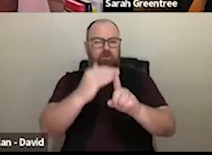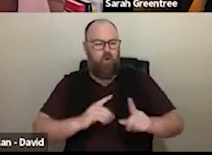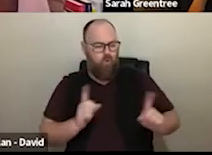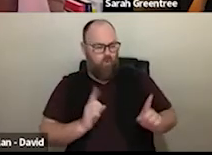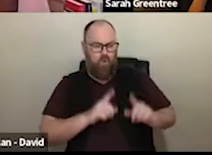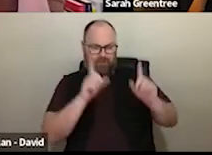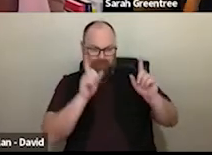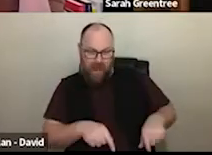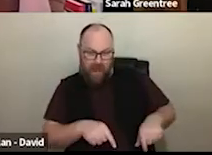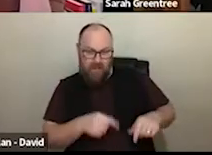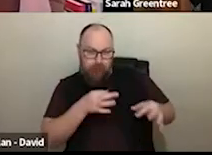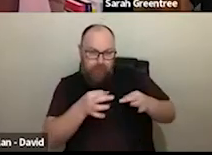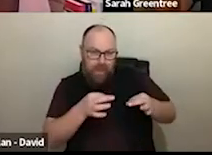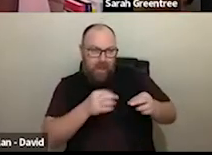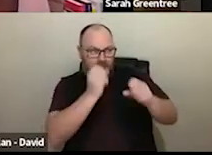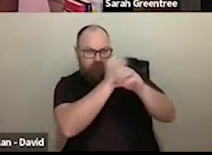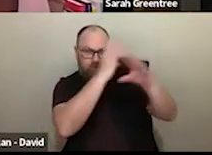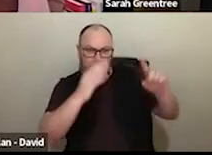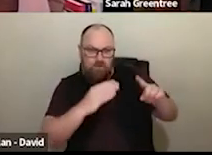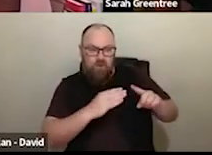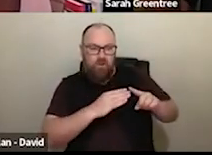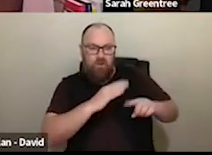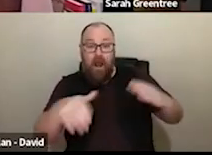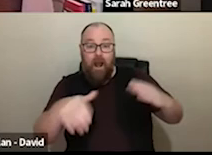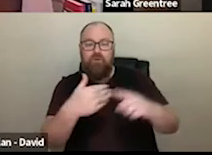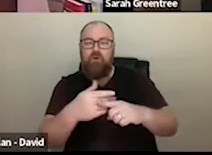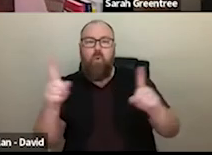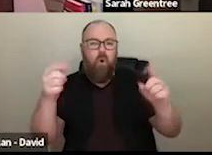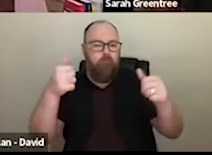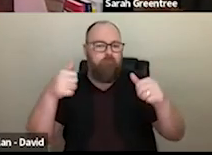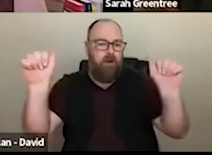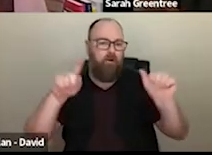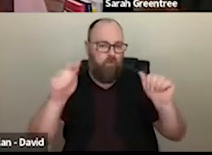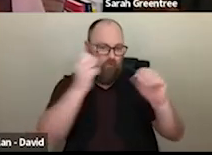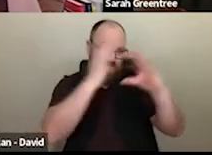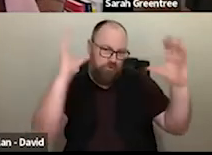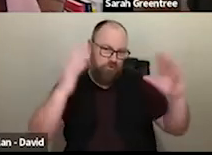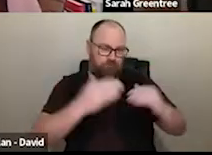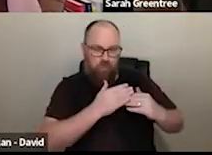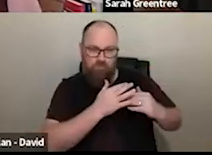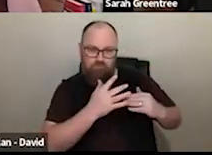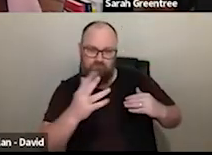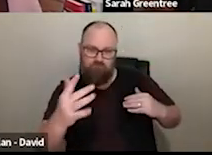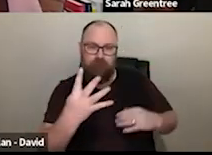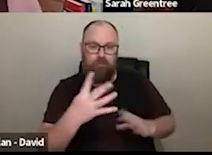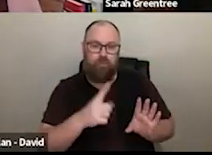So kind of where you start, and where you want to finish in terms of that vision. Where we start, and where we finish in terms of the vision over the four years. You will also note